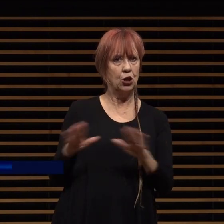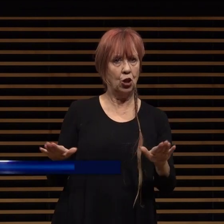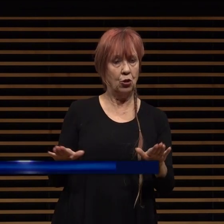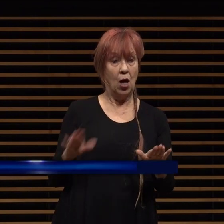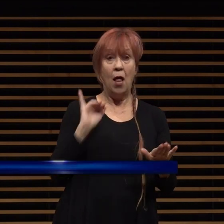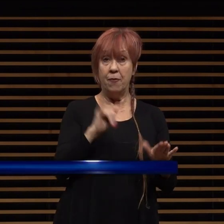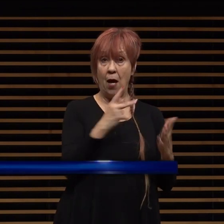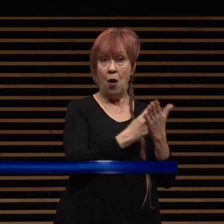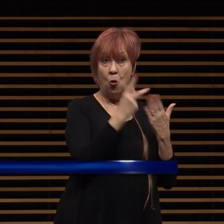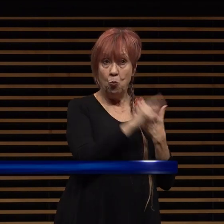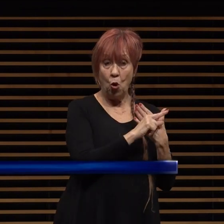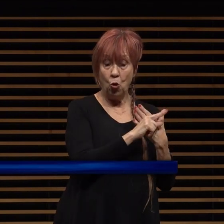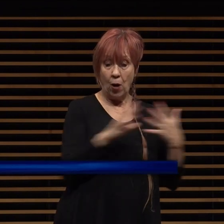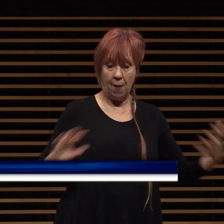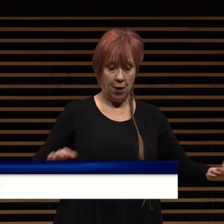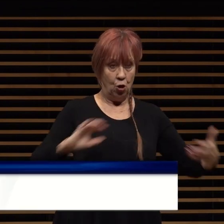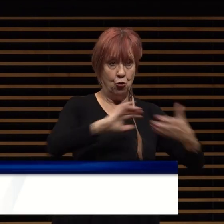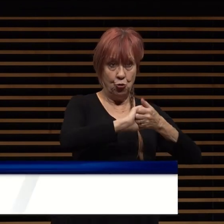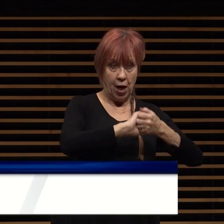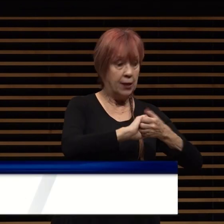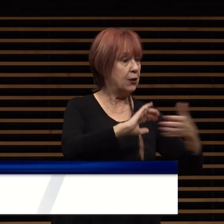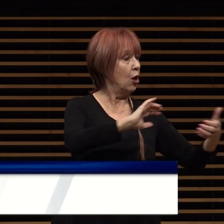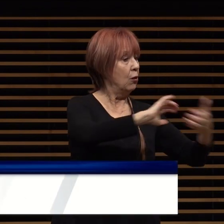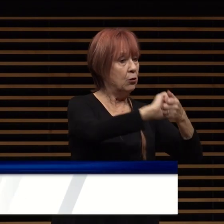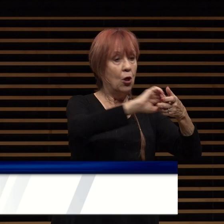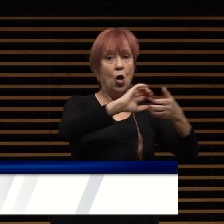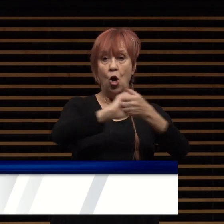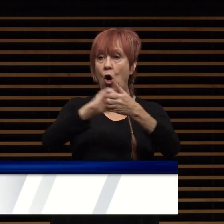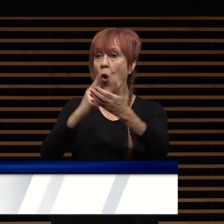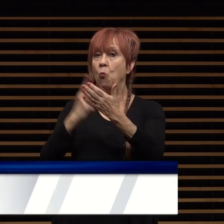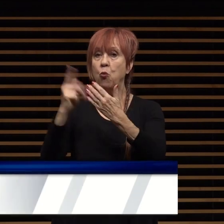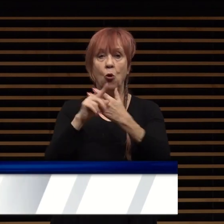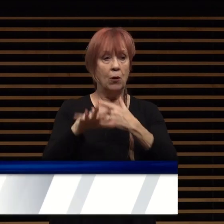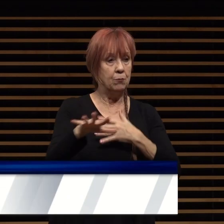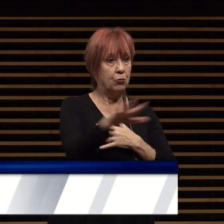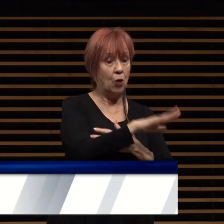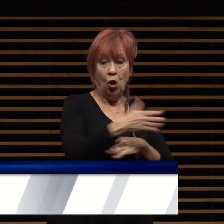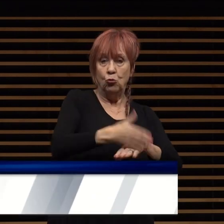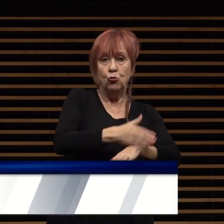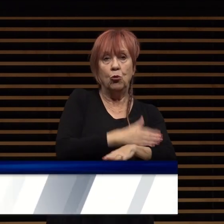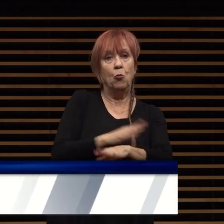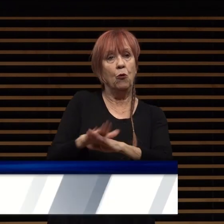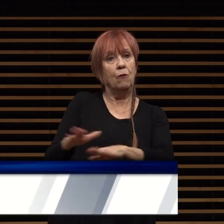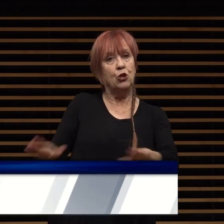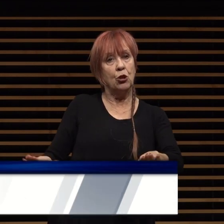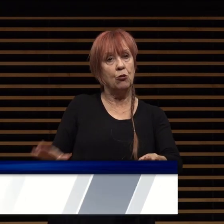program unites programs and services to